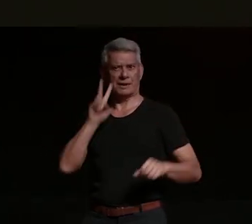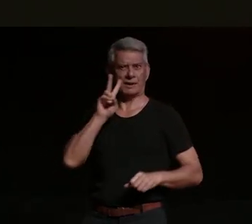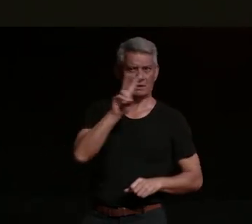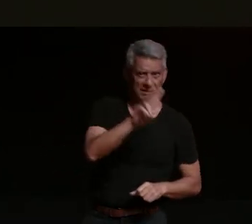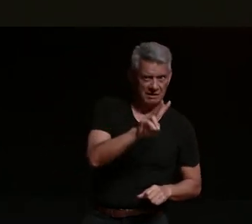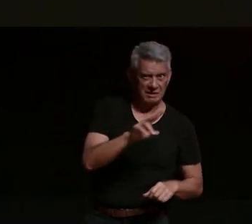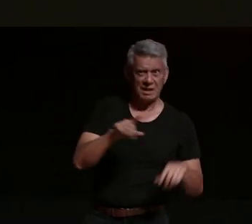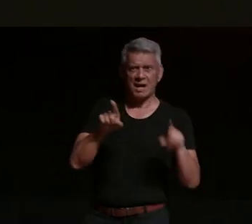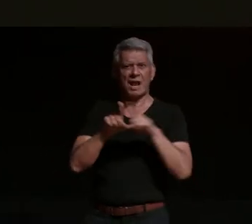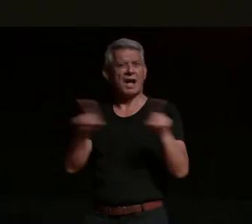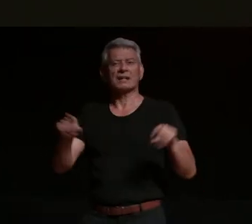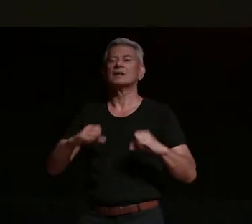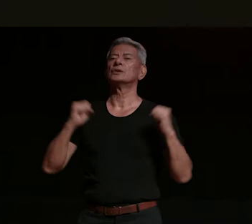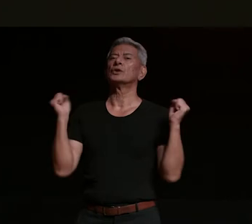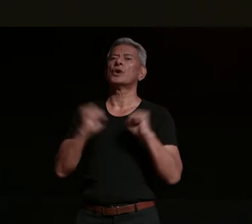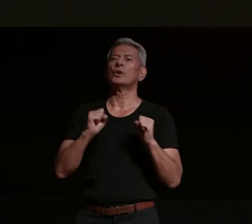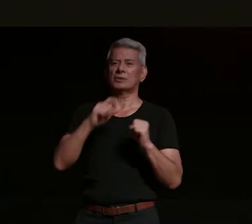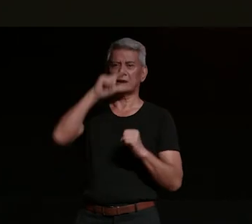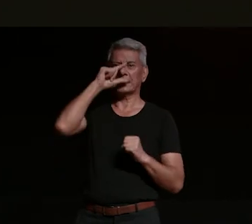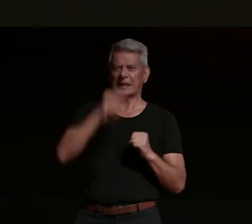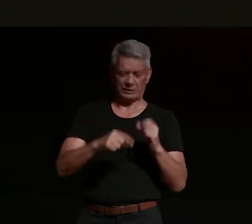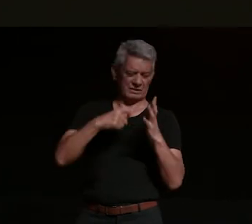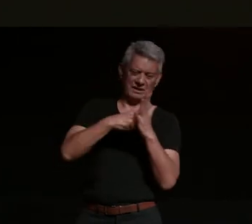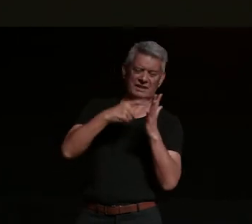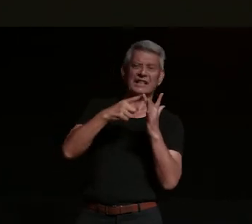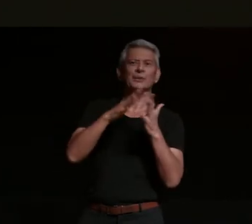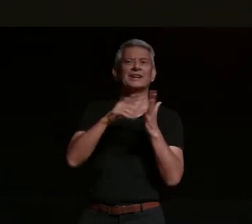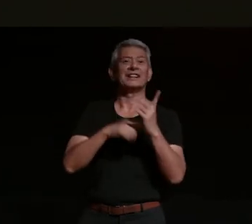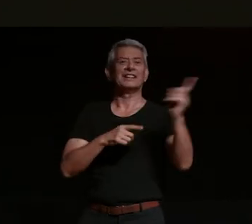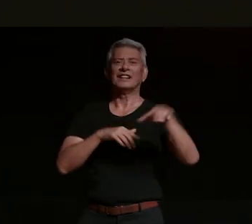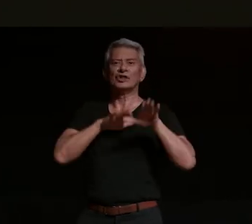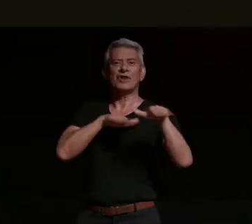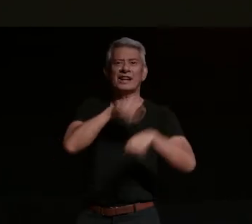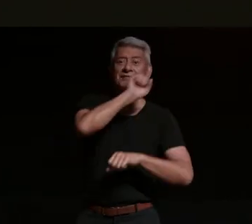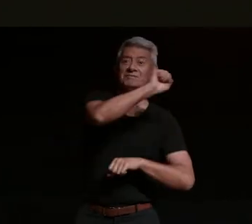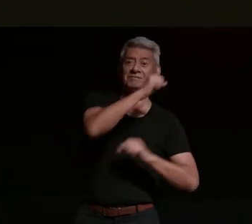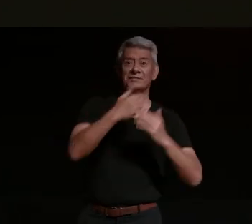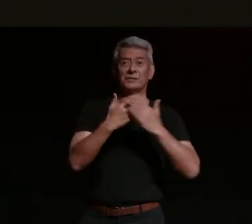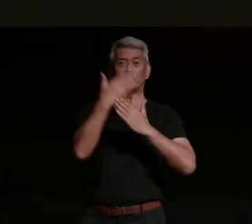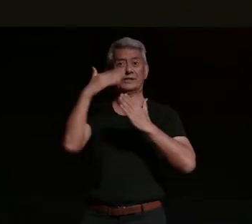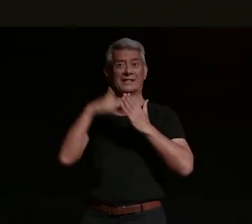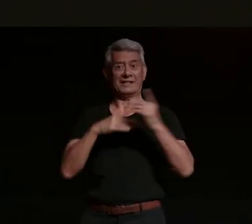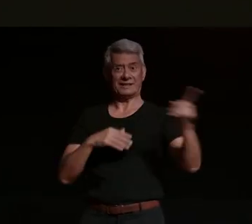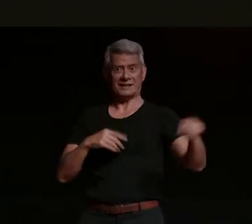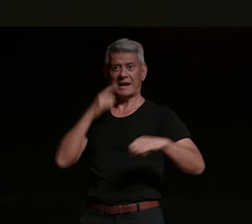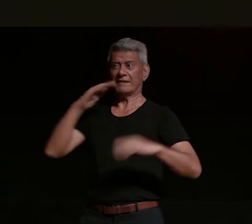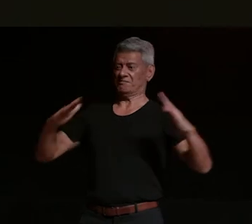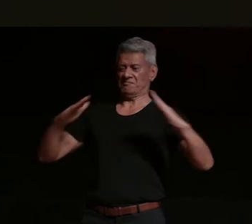cold kiwi which is an event which is a motorbike rally that goes up onto like a mountain so we're